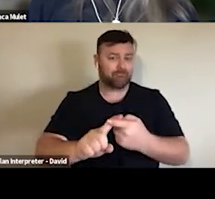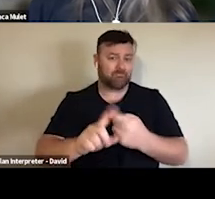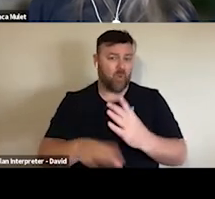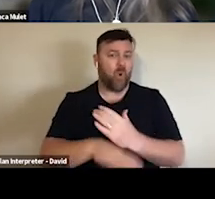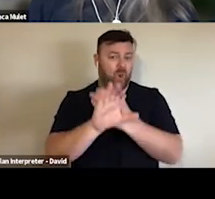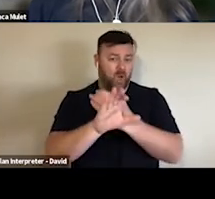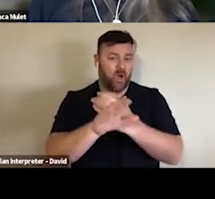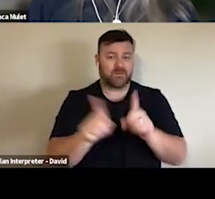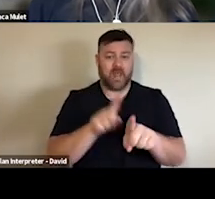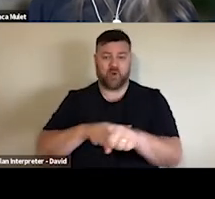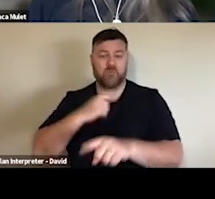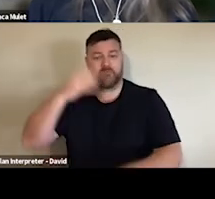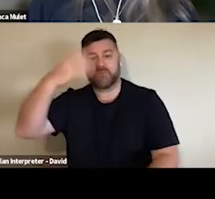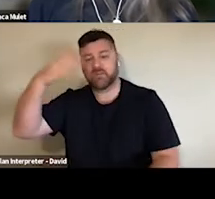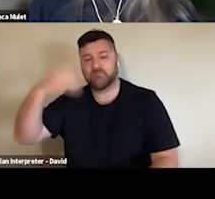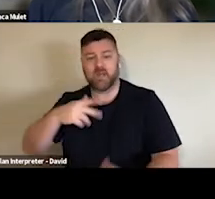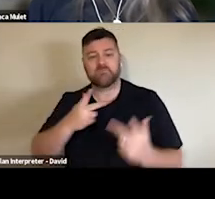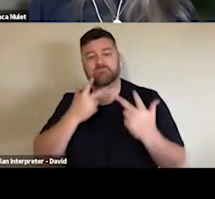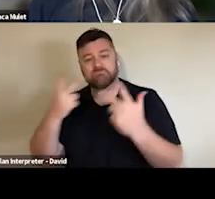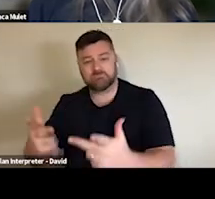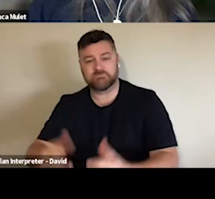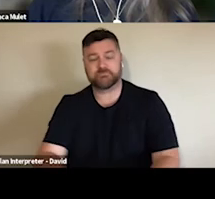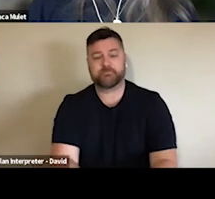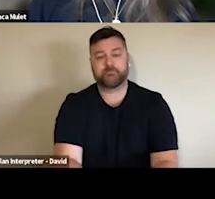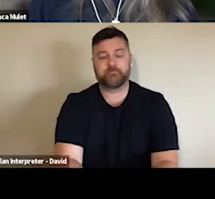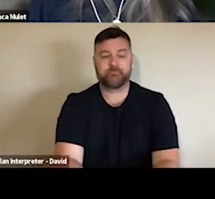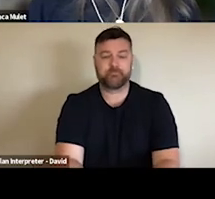And it's been so interesting you know, I think we found, Megan, another figure like 40% of